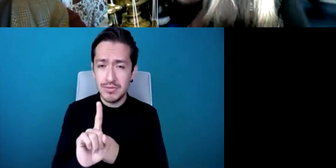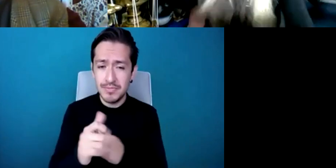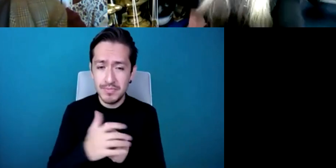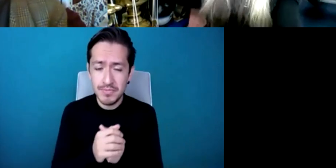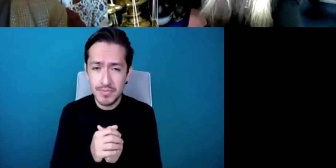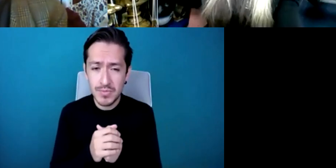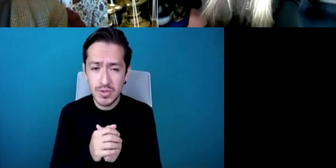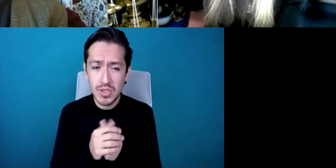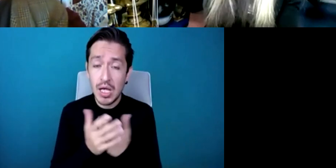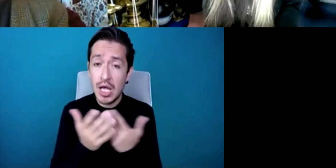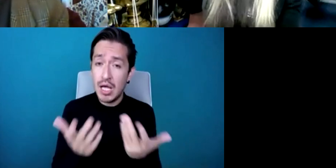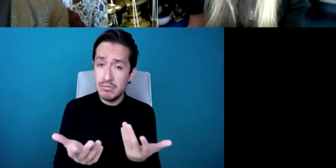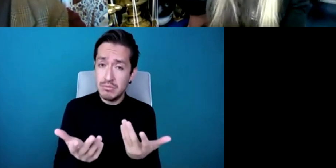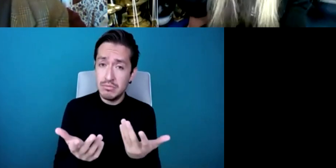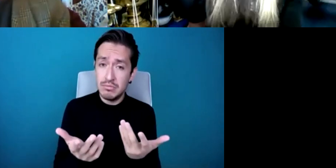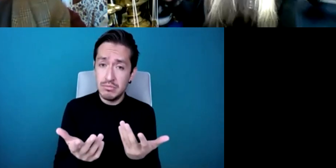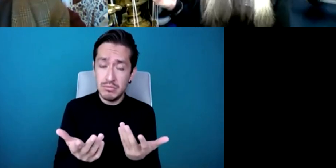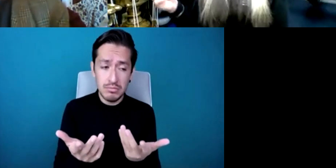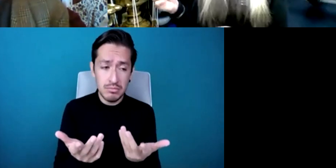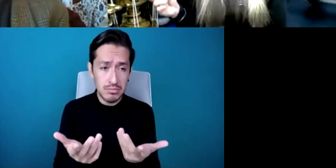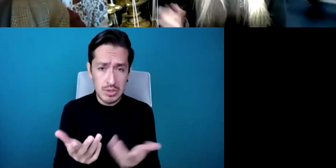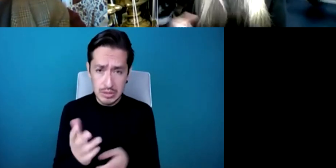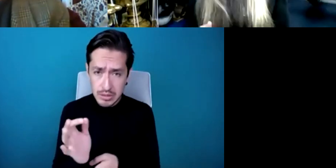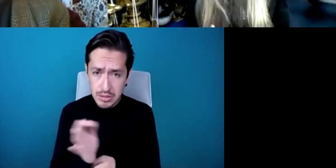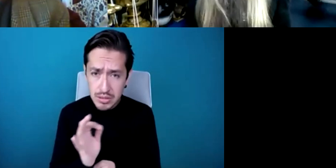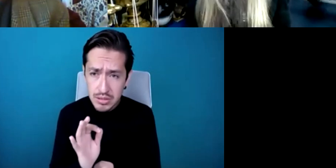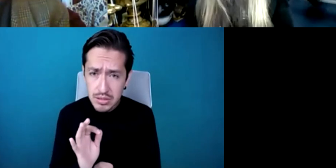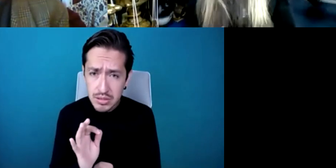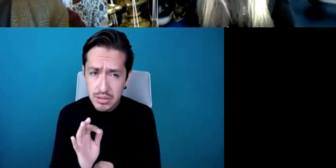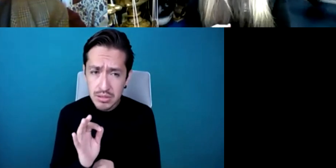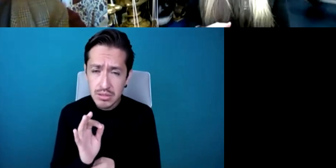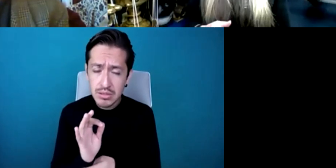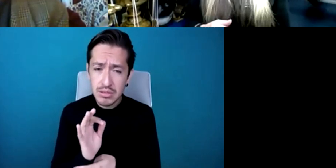set your instruments at the back of the stage and I was so aghast at that I was completely